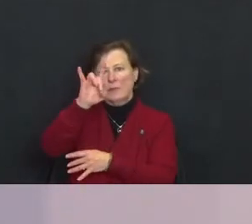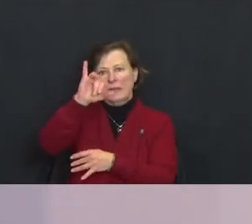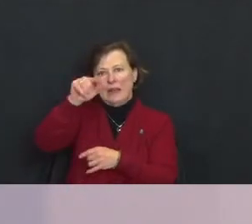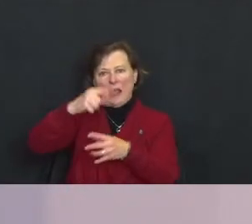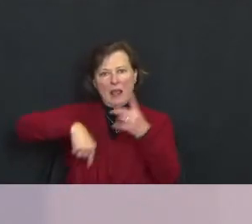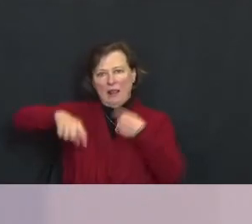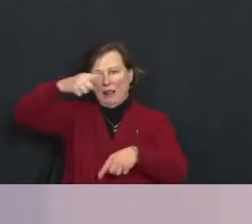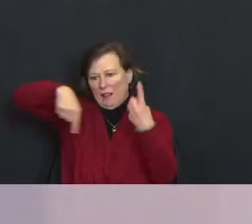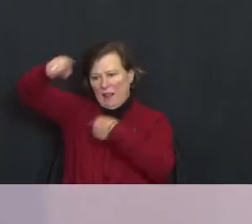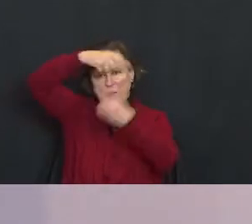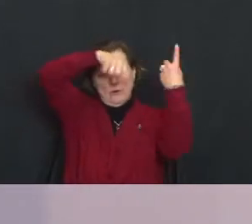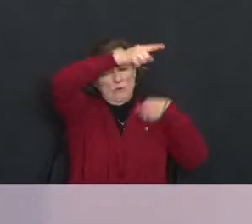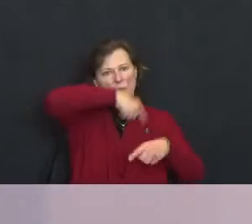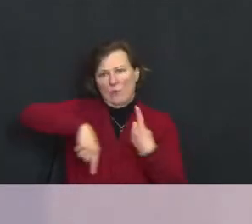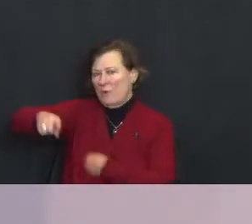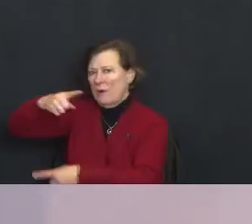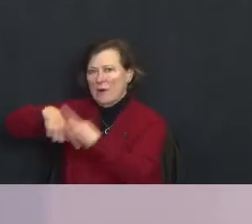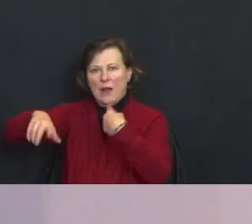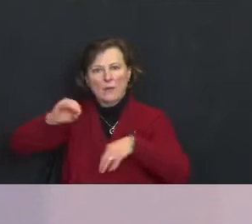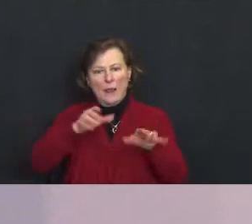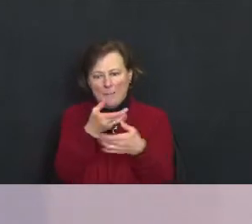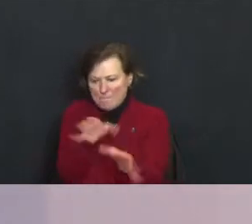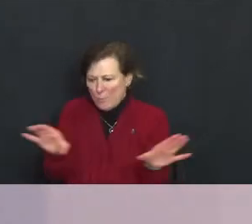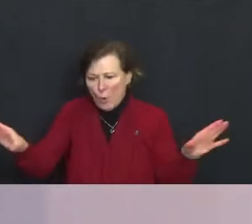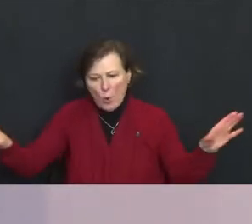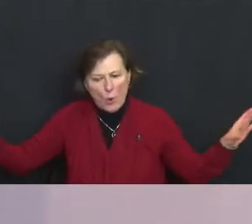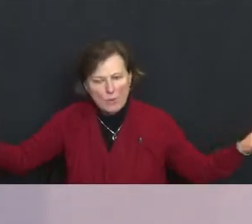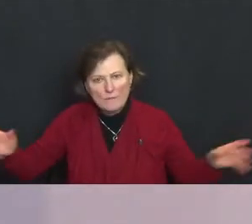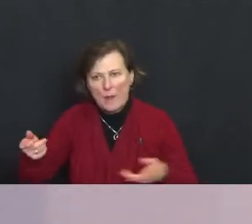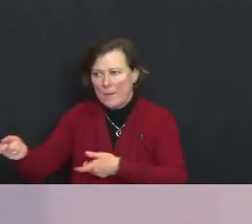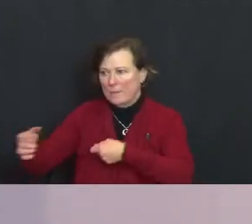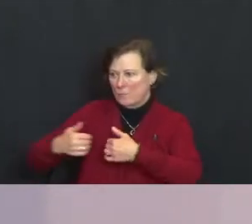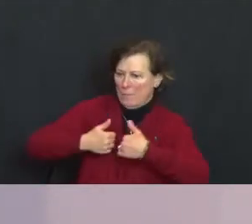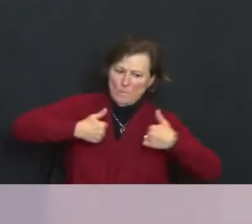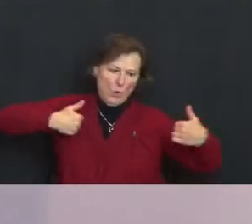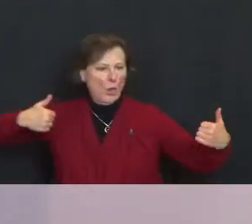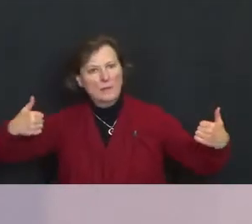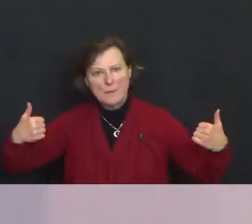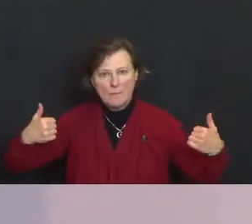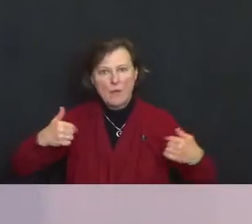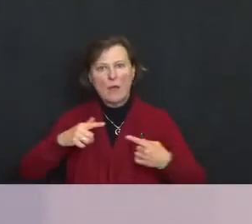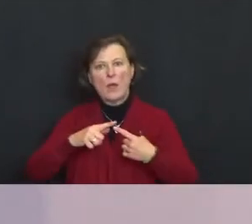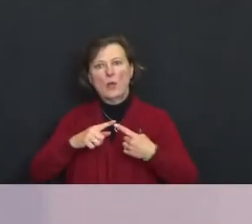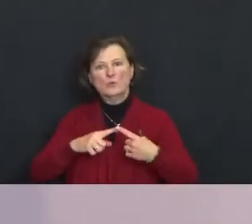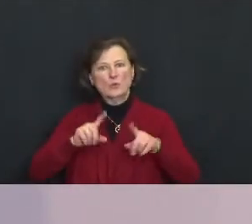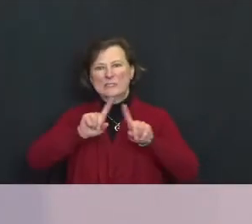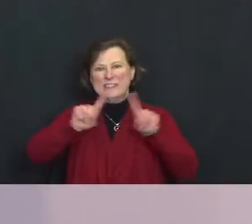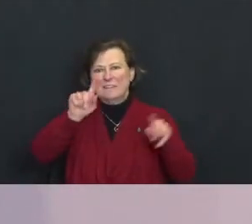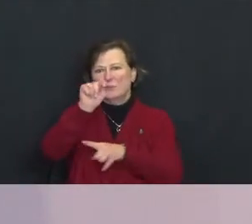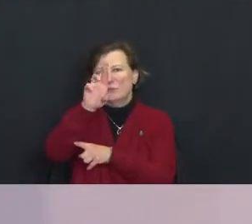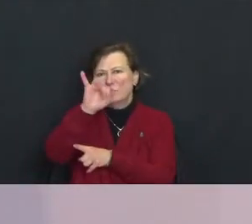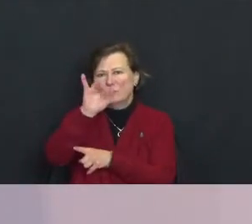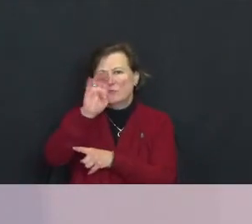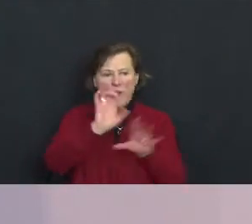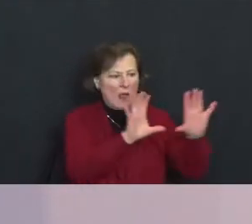of political polarization, it's pulling us apart into warring tribes where you see members